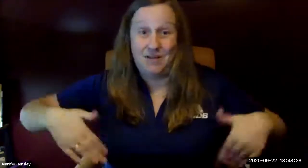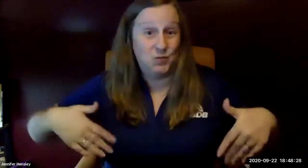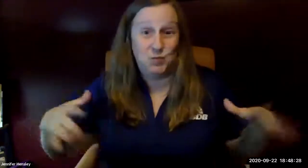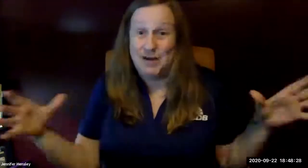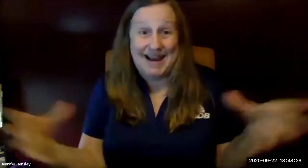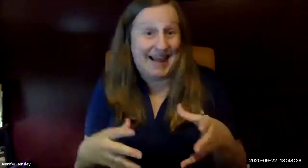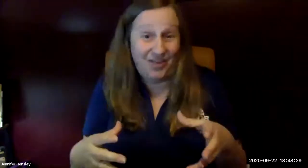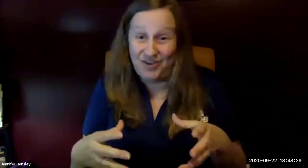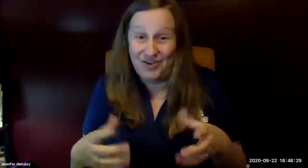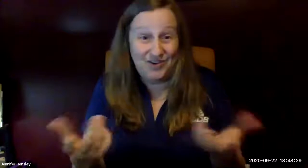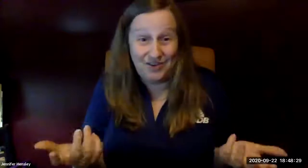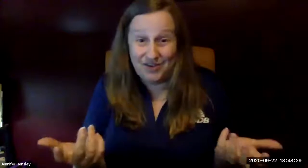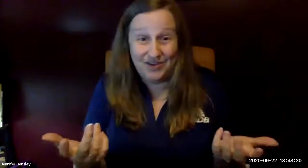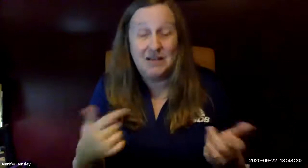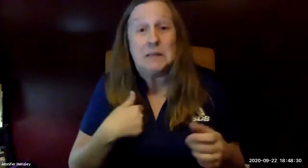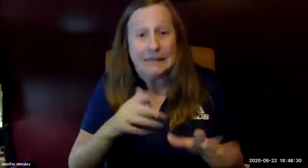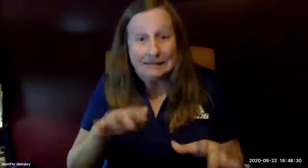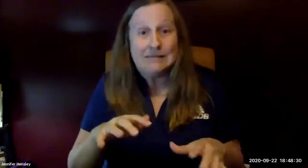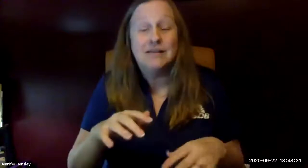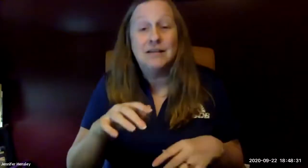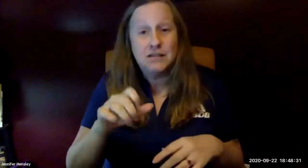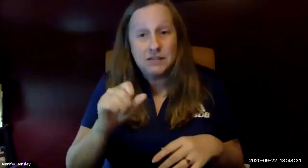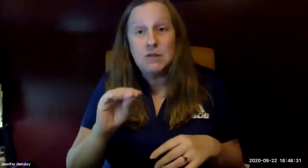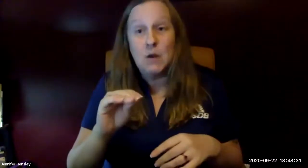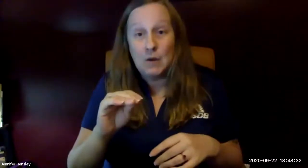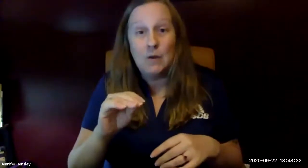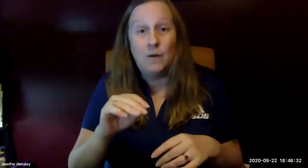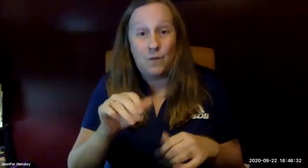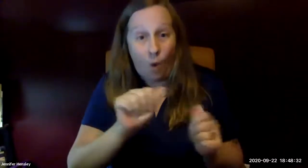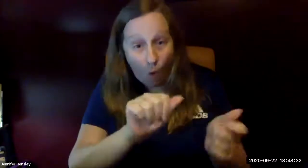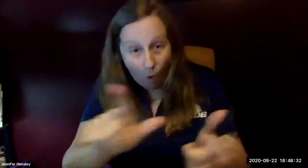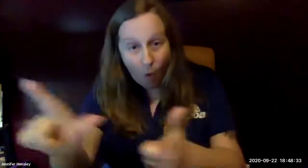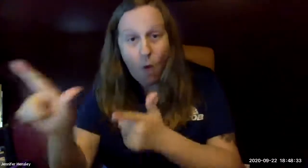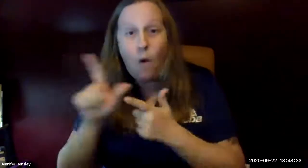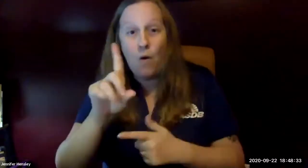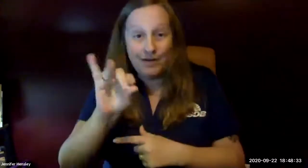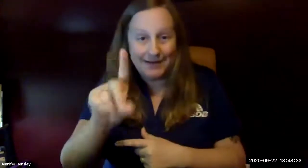because you know we couldn't gather in person